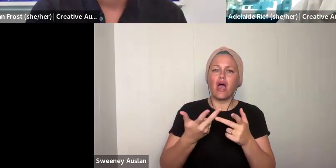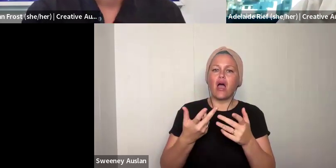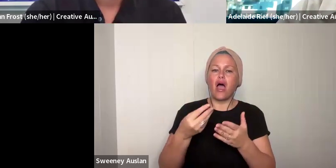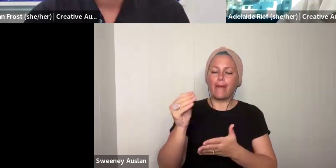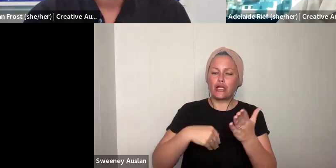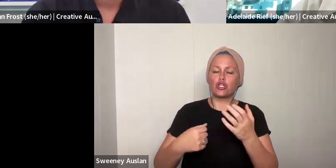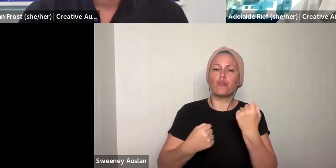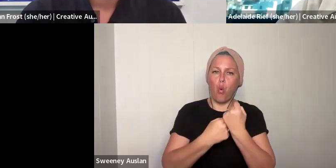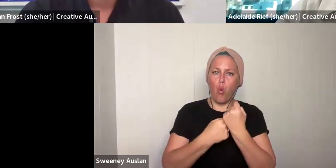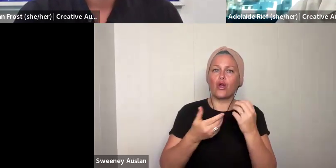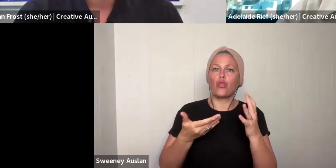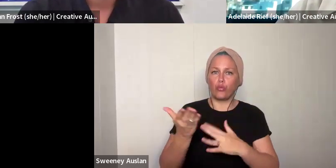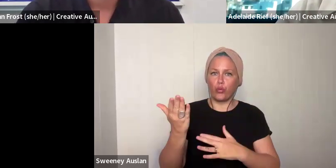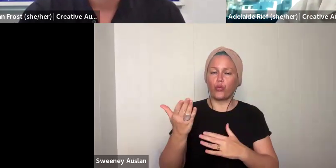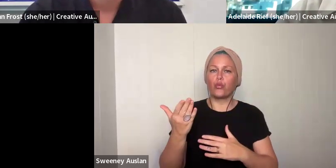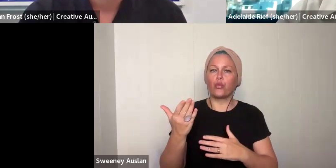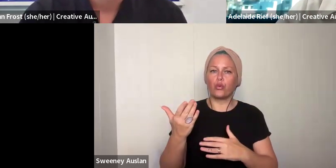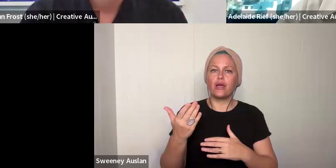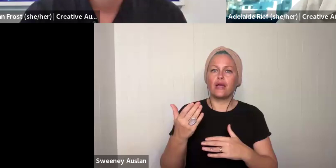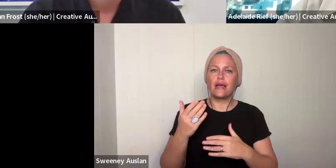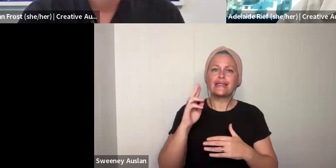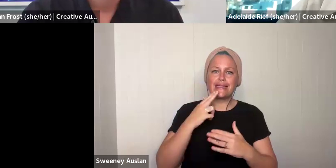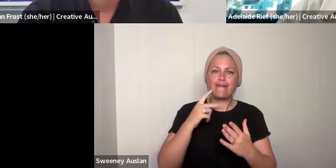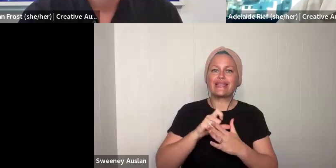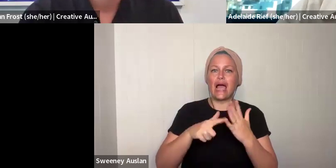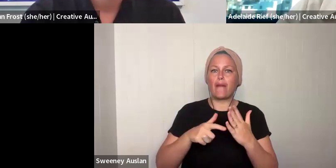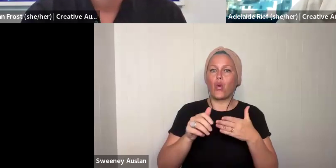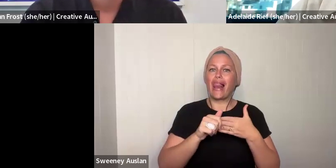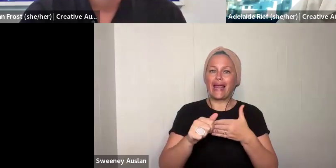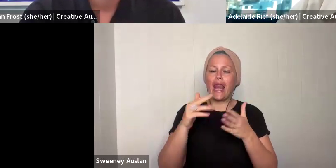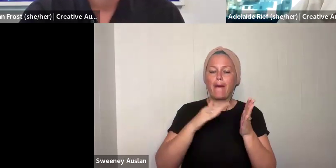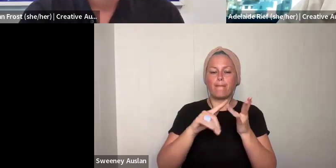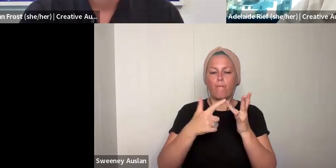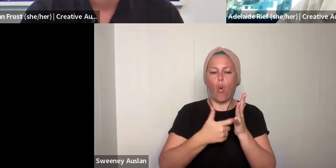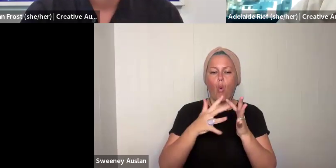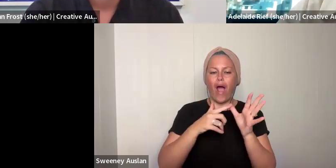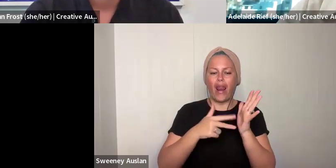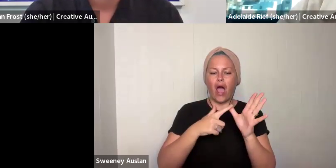support to assist you with applying for the program in a format that is appropriate for you.